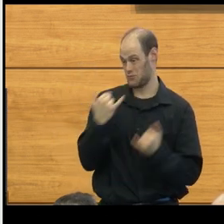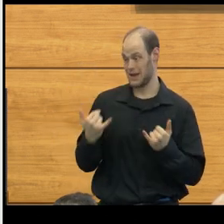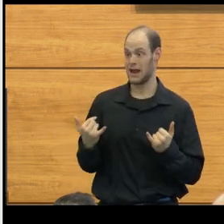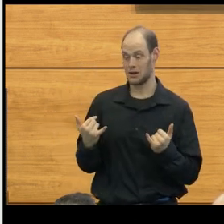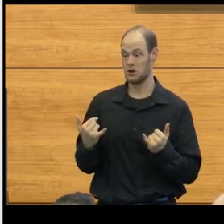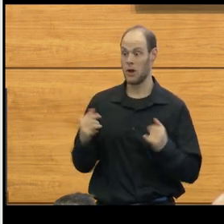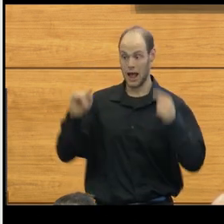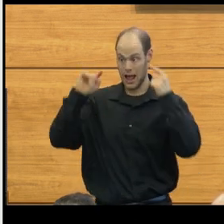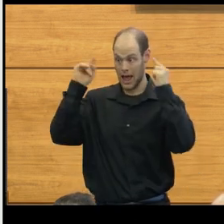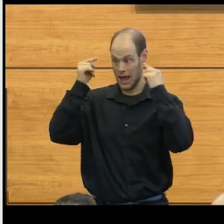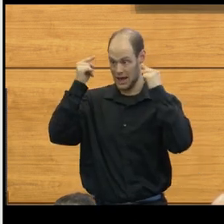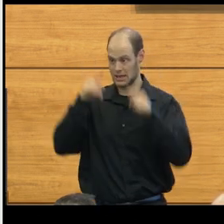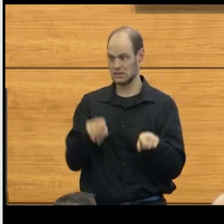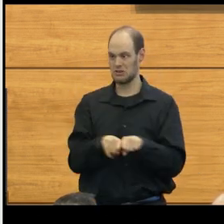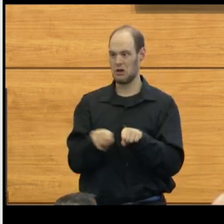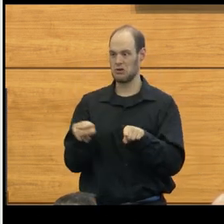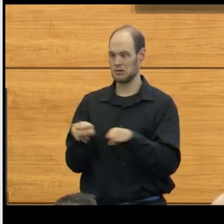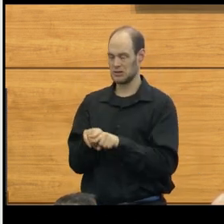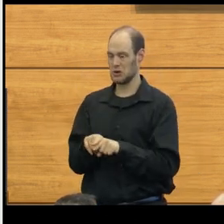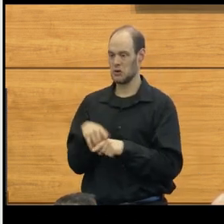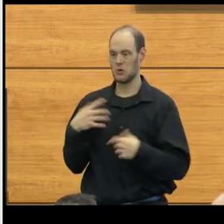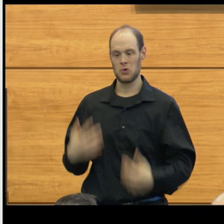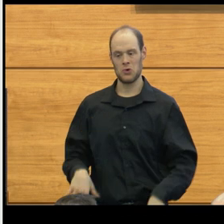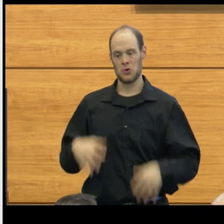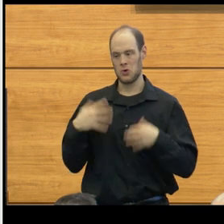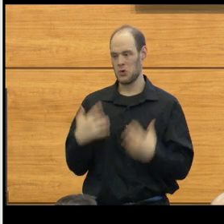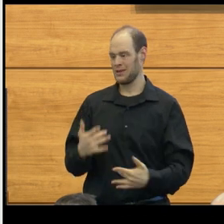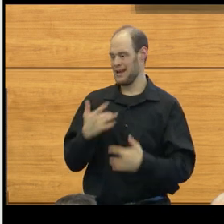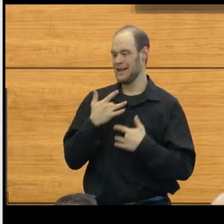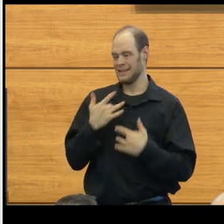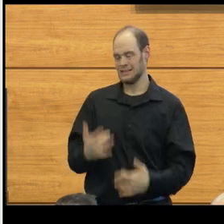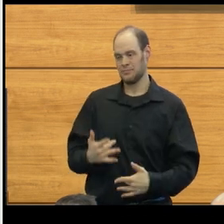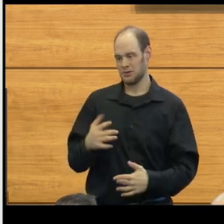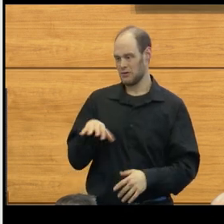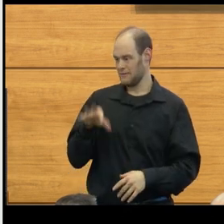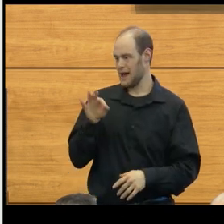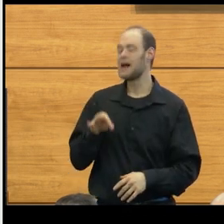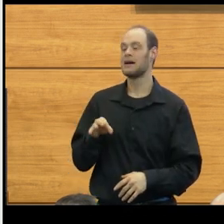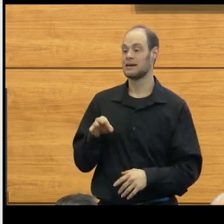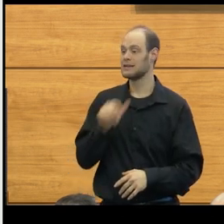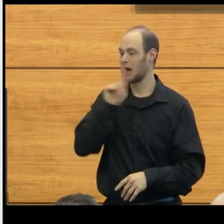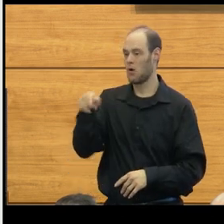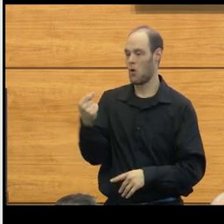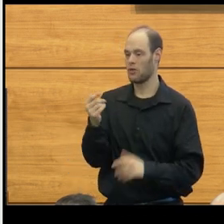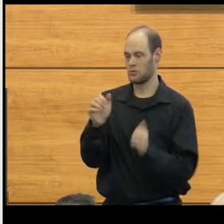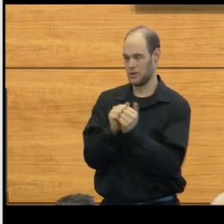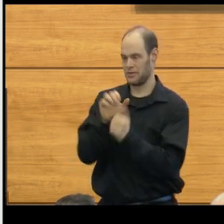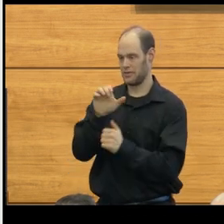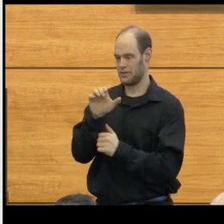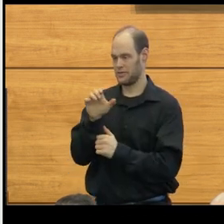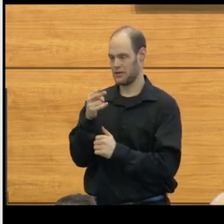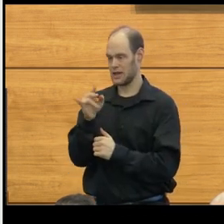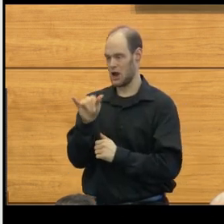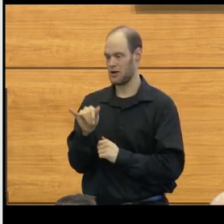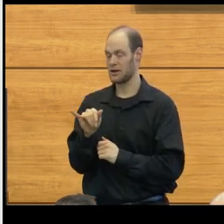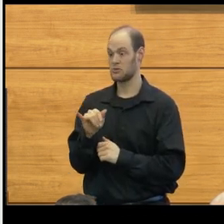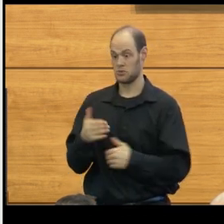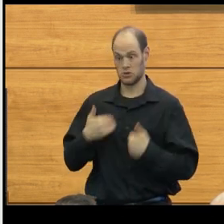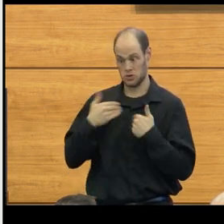that headaches are also an extraordinarily common finding, not specific only to chiaris. And in fact, in young children,